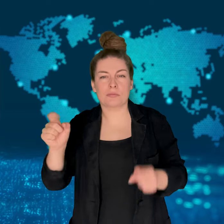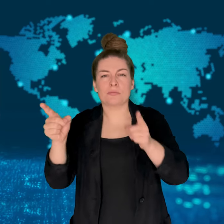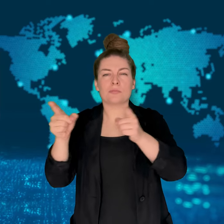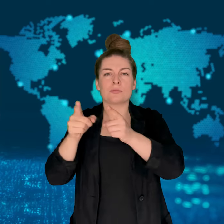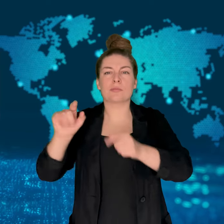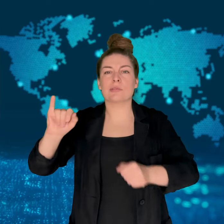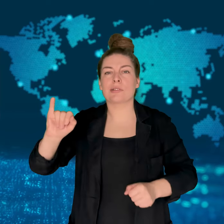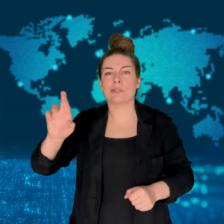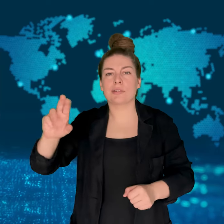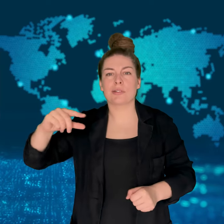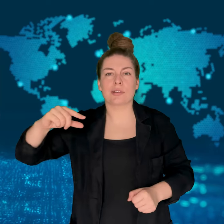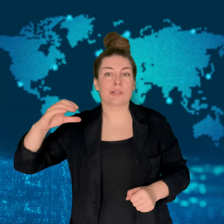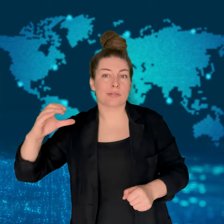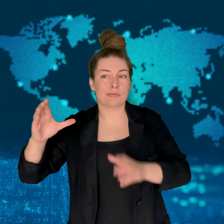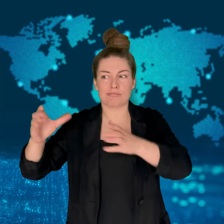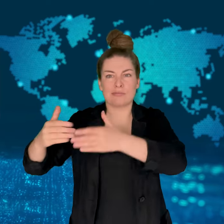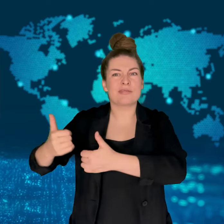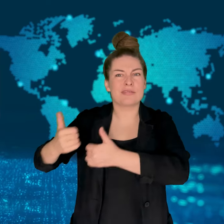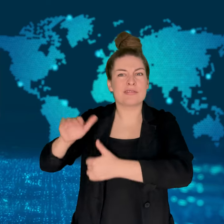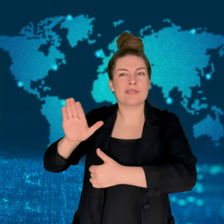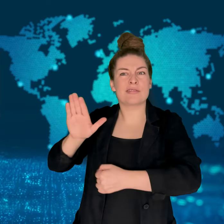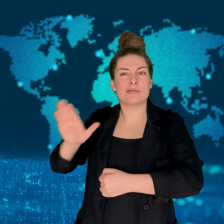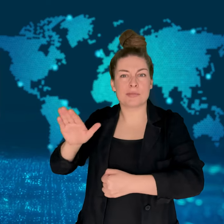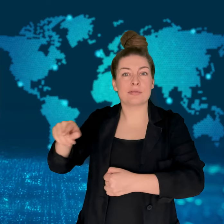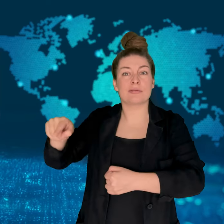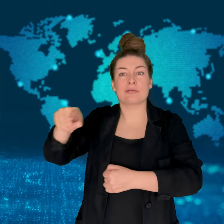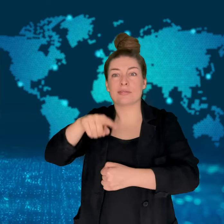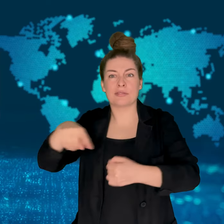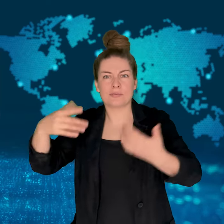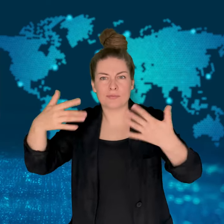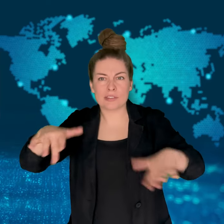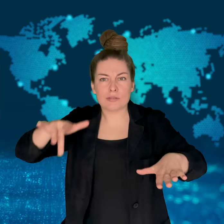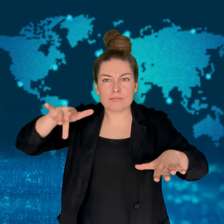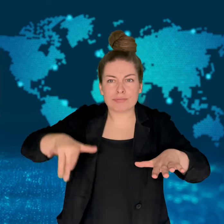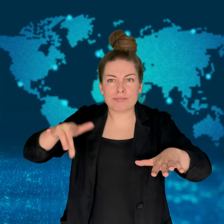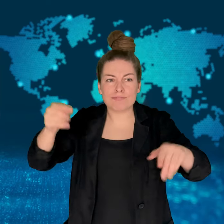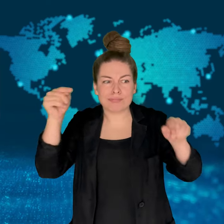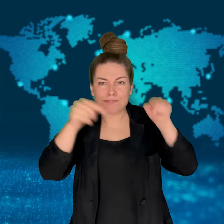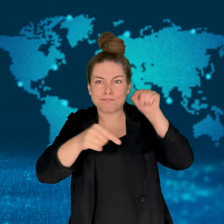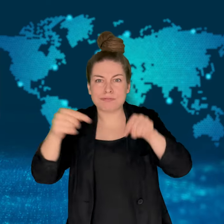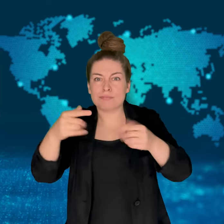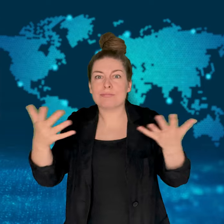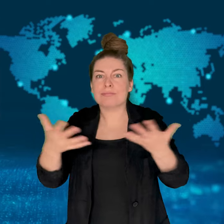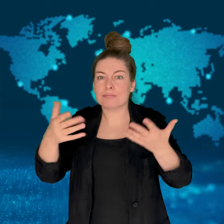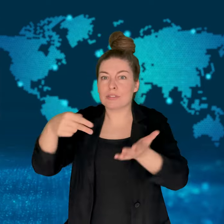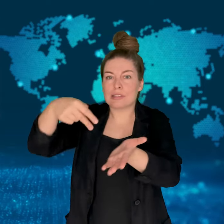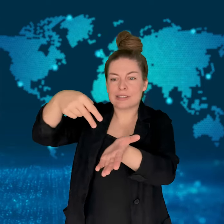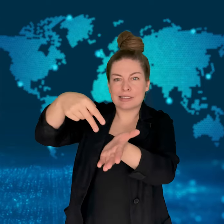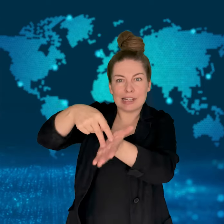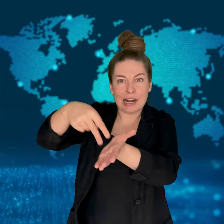The drones and missiles were sent toward their targets by